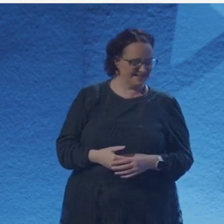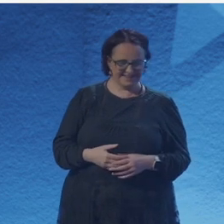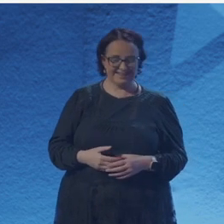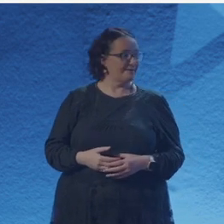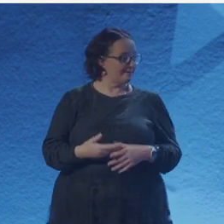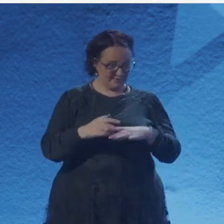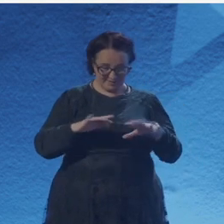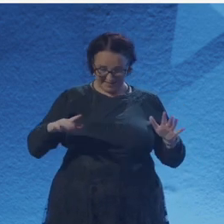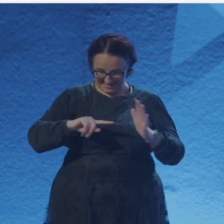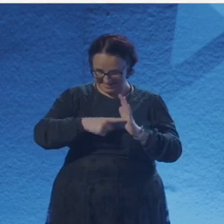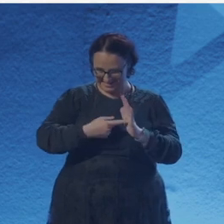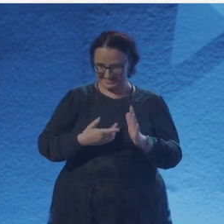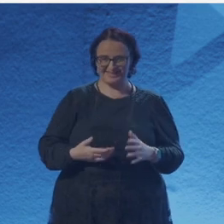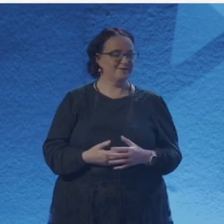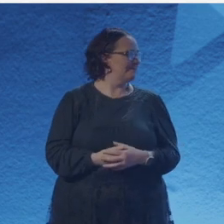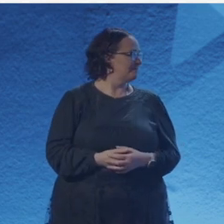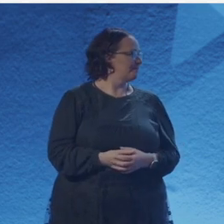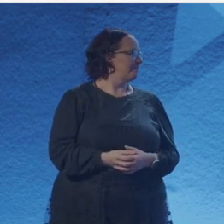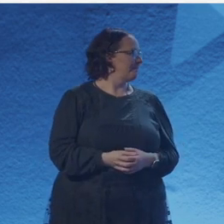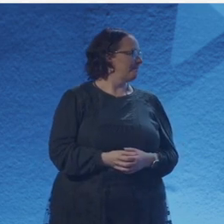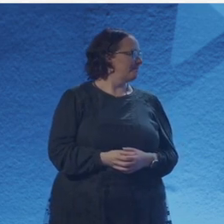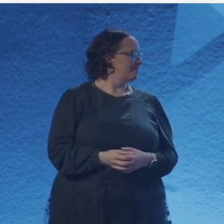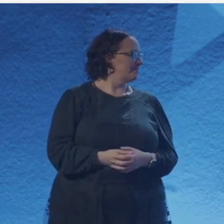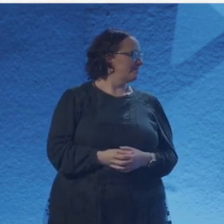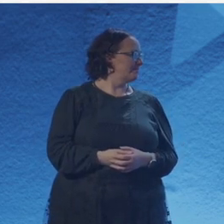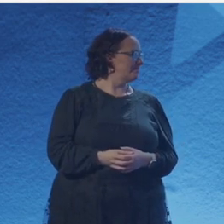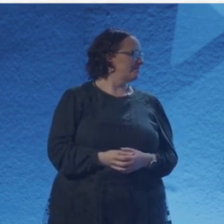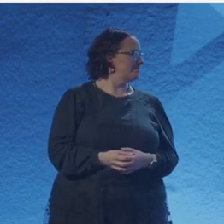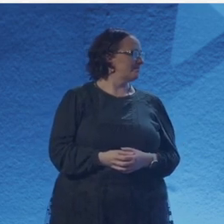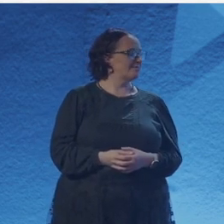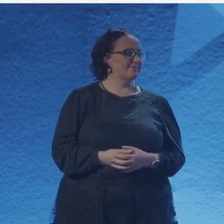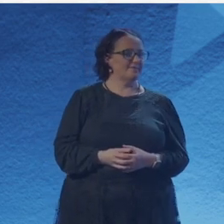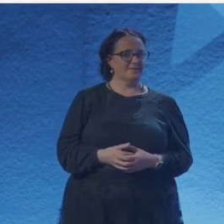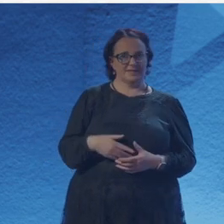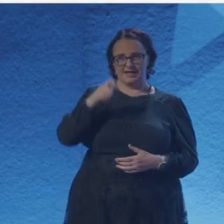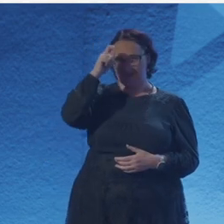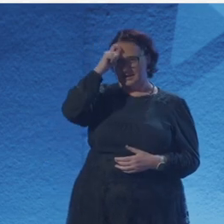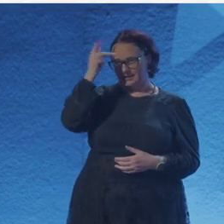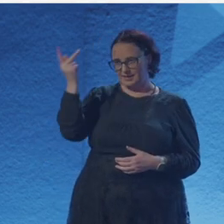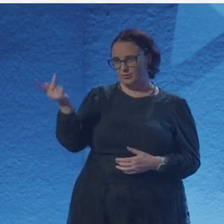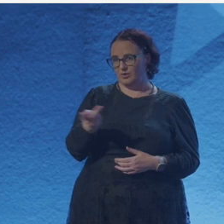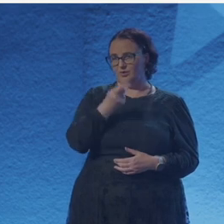“Is poetry and science the same, gorgeous?” Is how I'm going to summarize that.